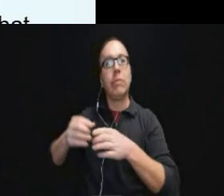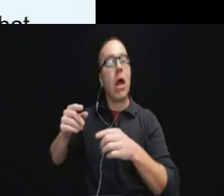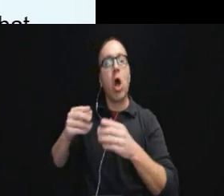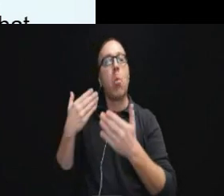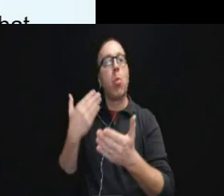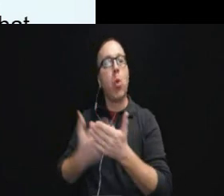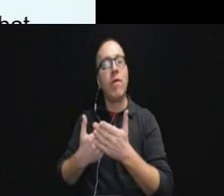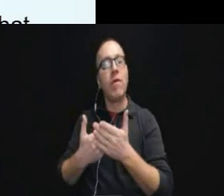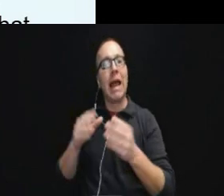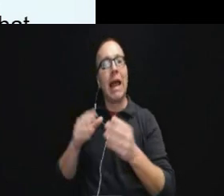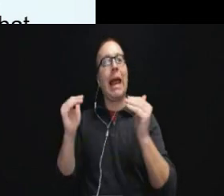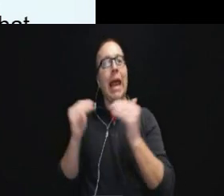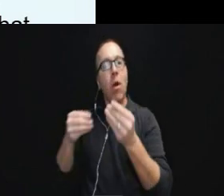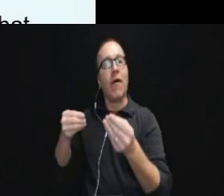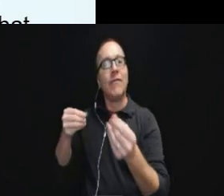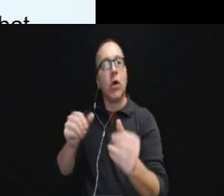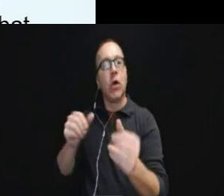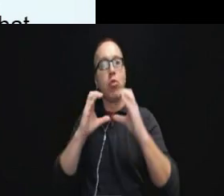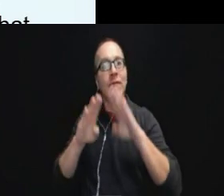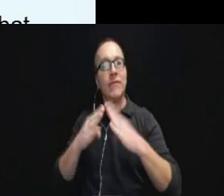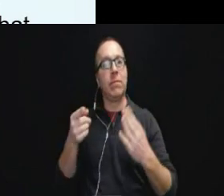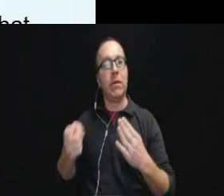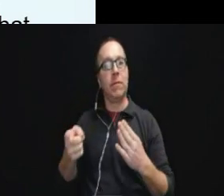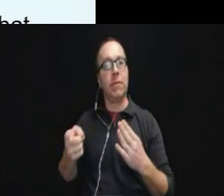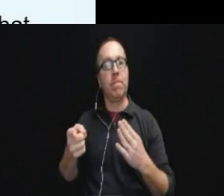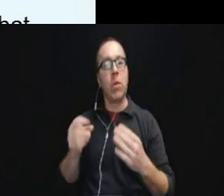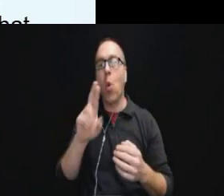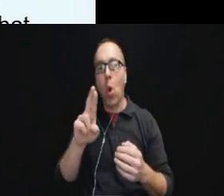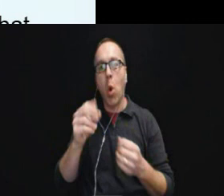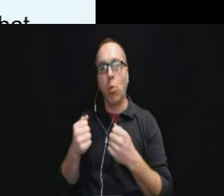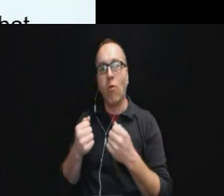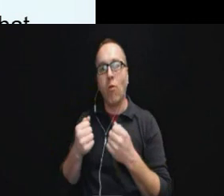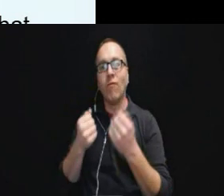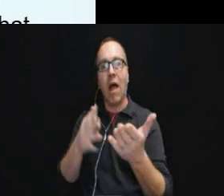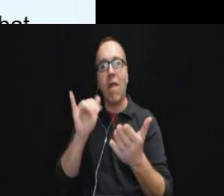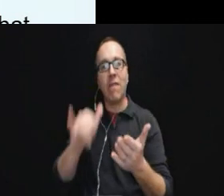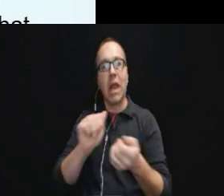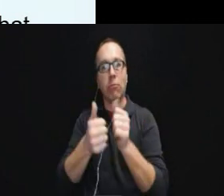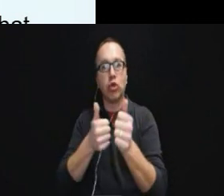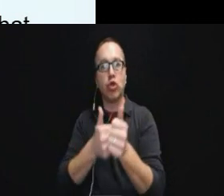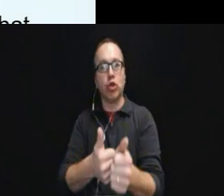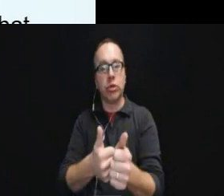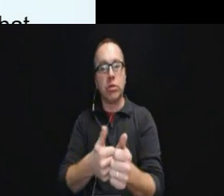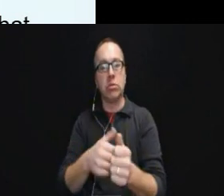effective means of communication is available or providing that accommodation or aid or